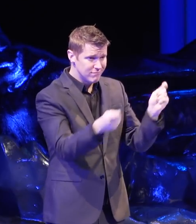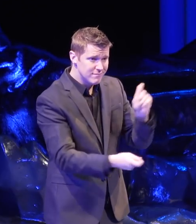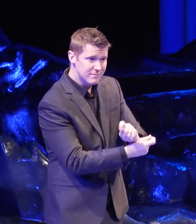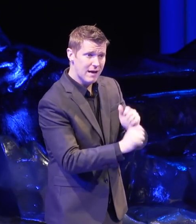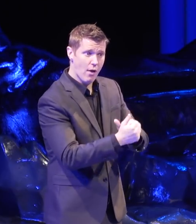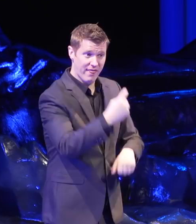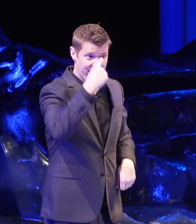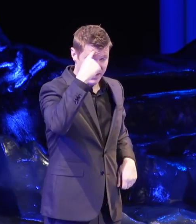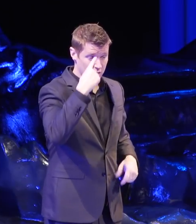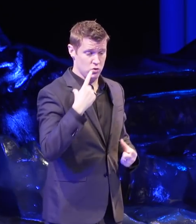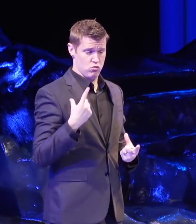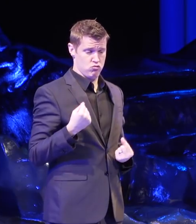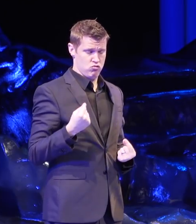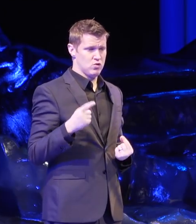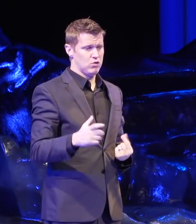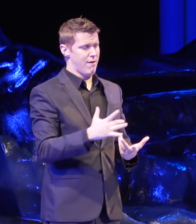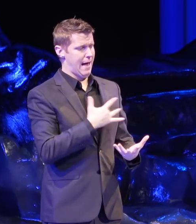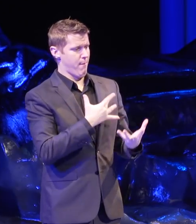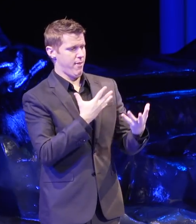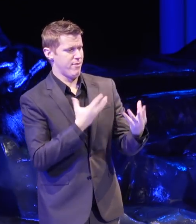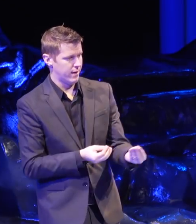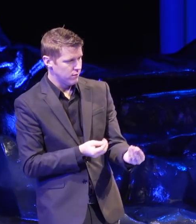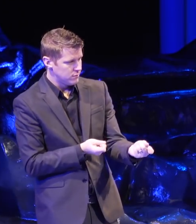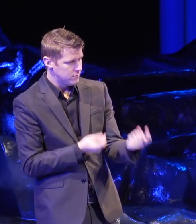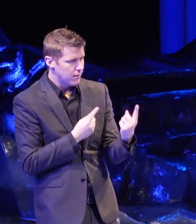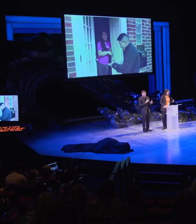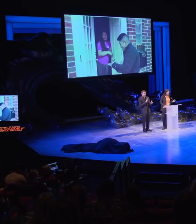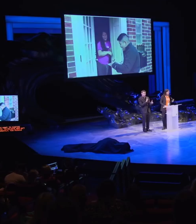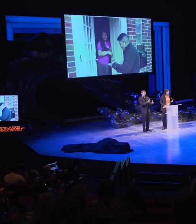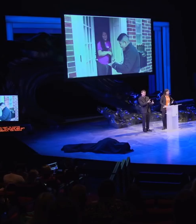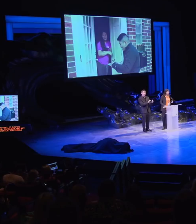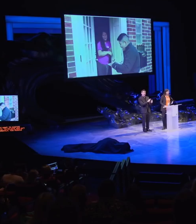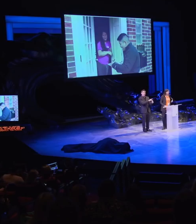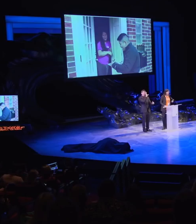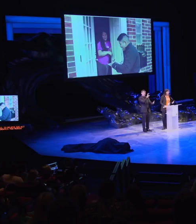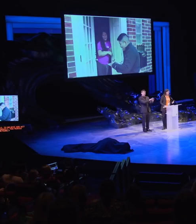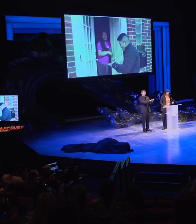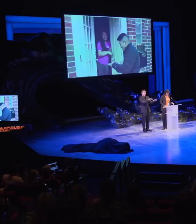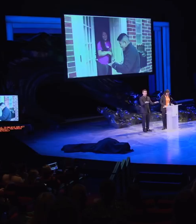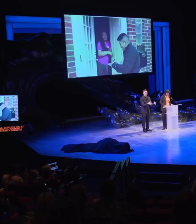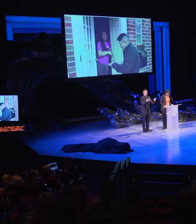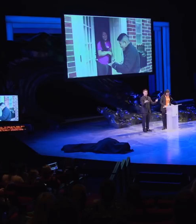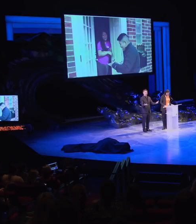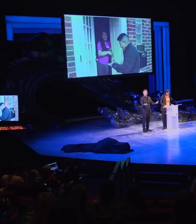you must empathetically understand how they believe and act now.